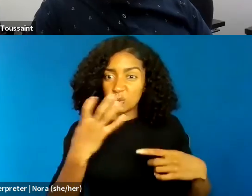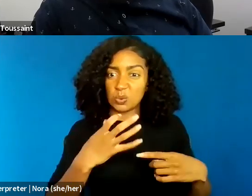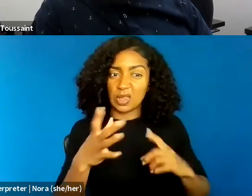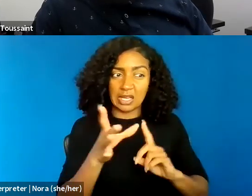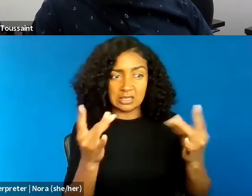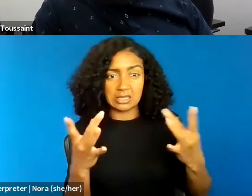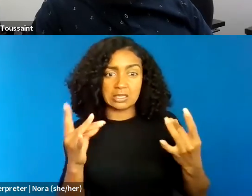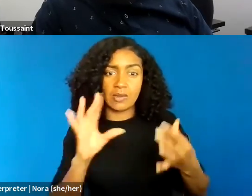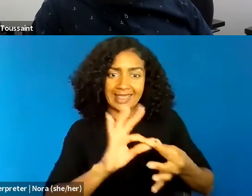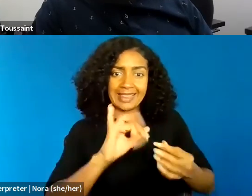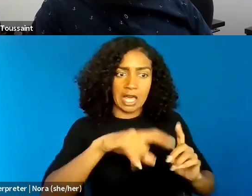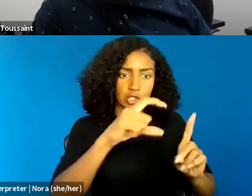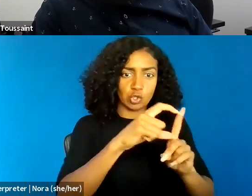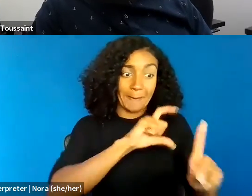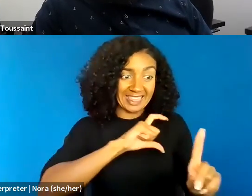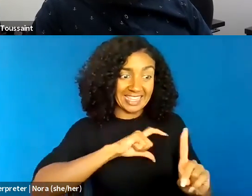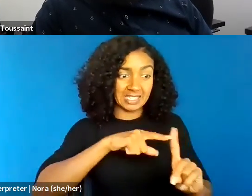we're not gonna be saying police, we might be saying something else.